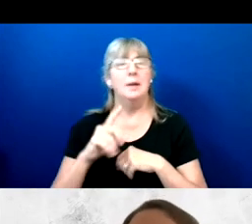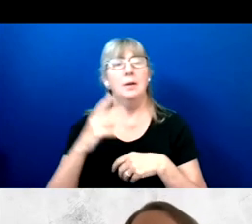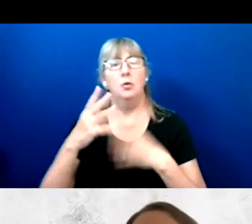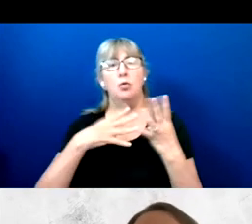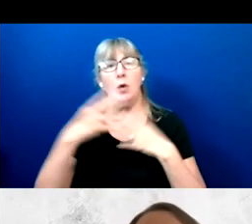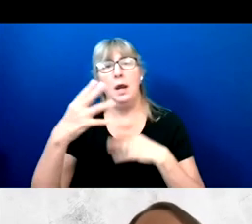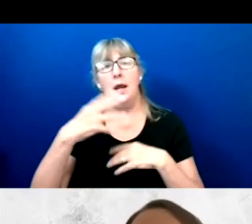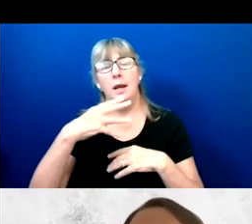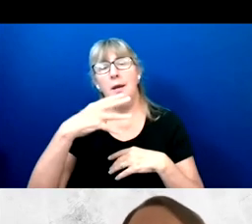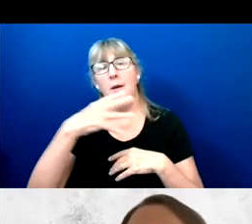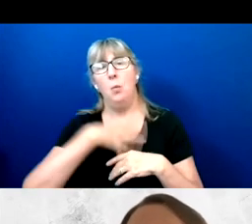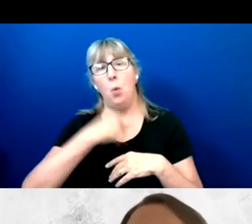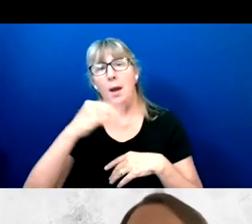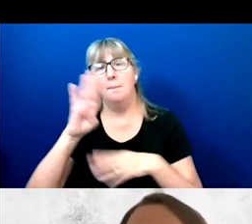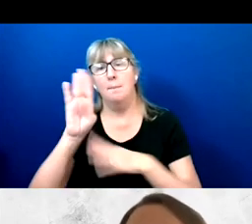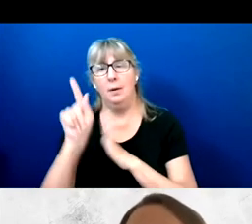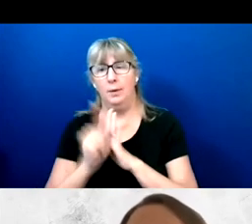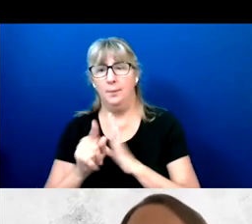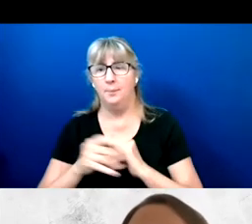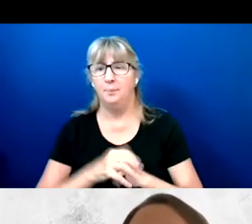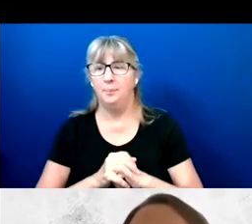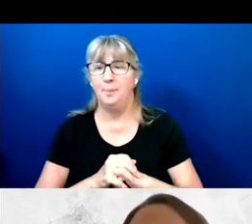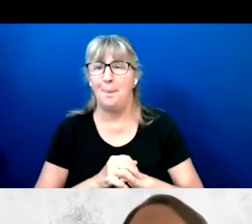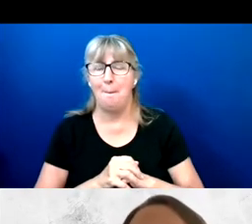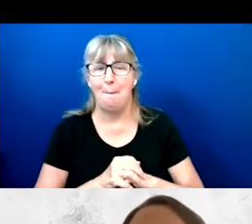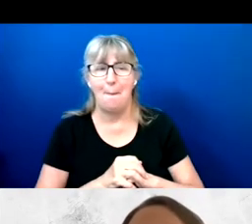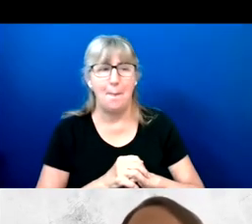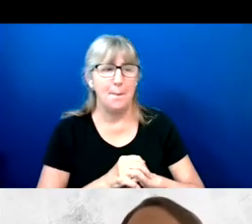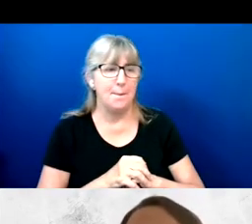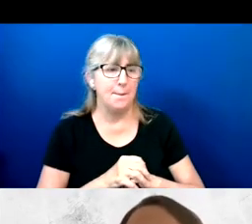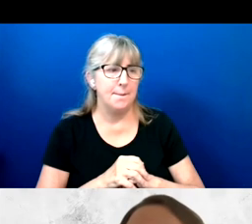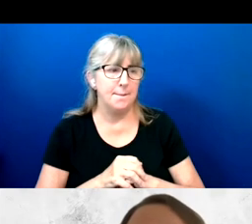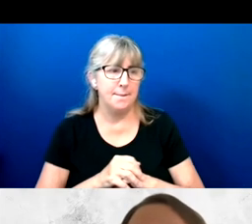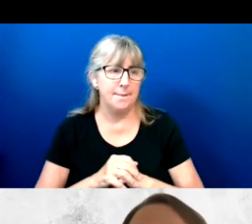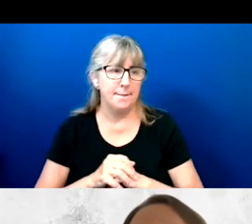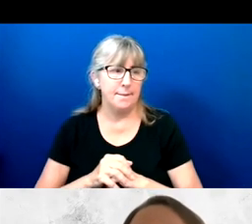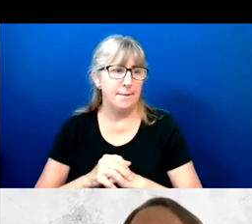So getting to the methodology of this study.